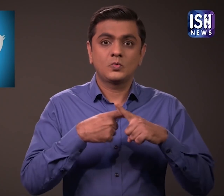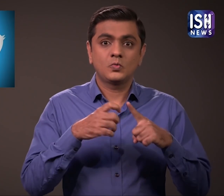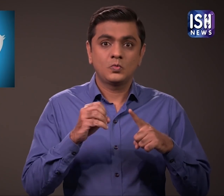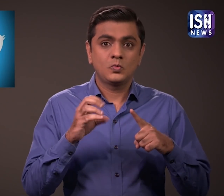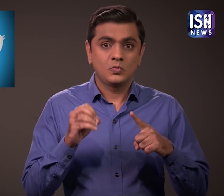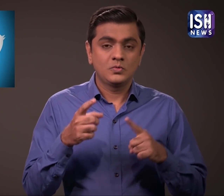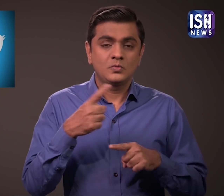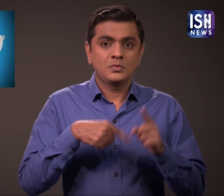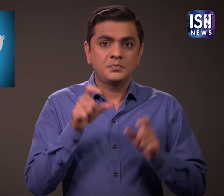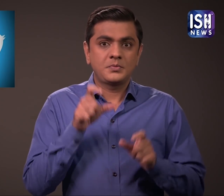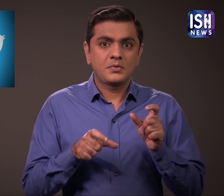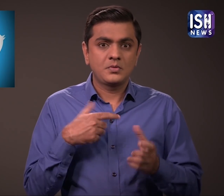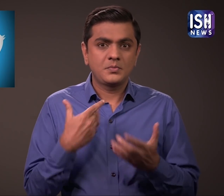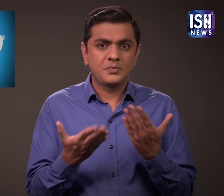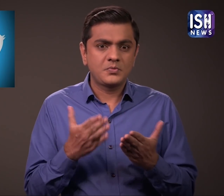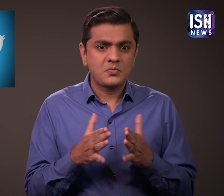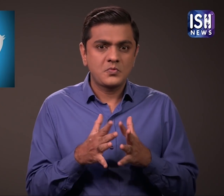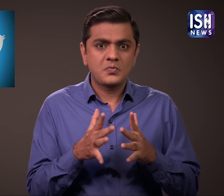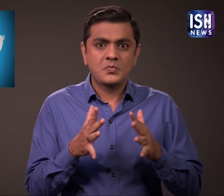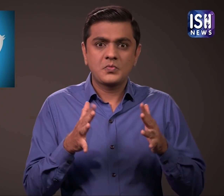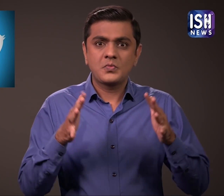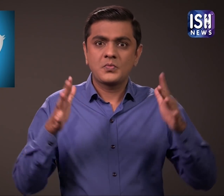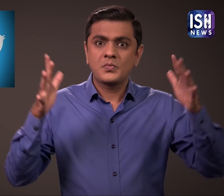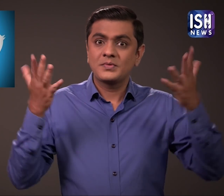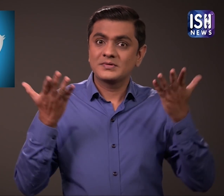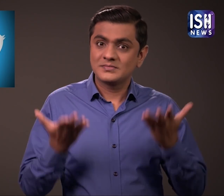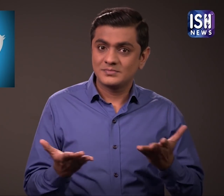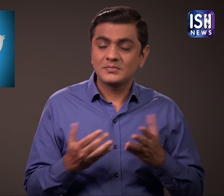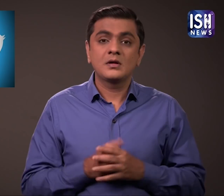Since the App's users have been increasing,